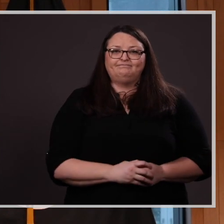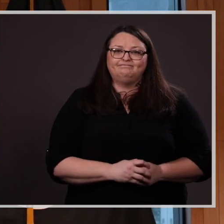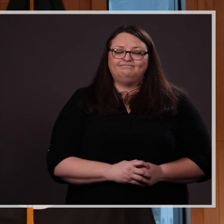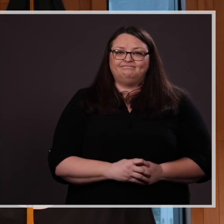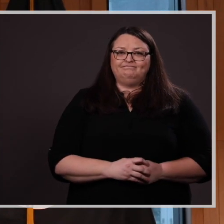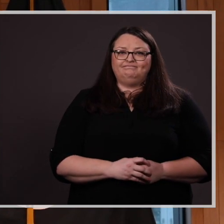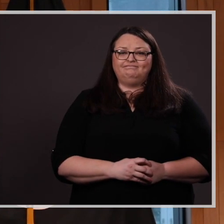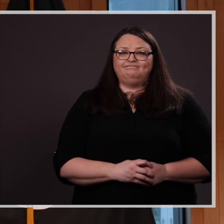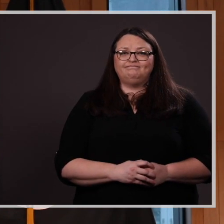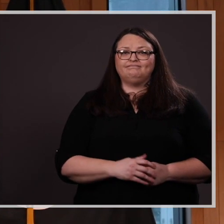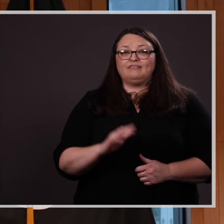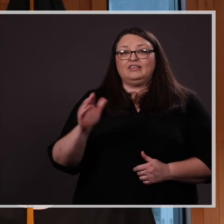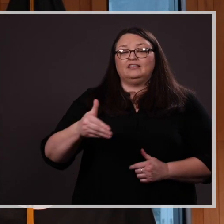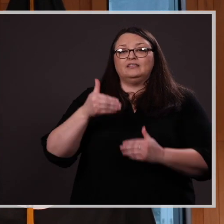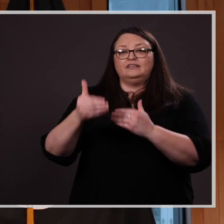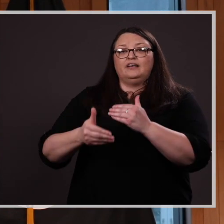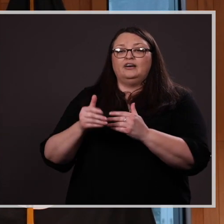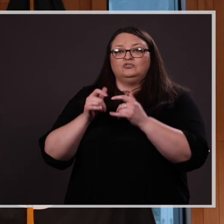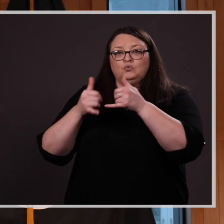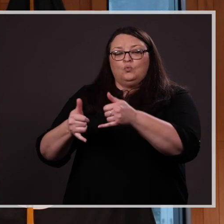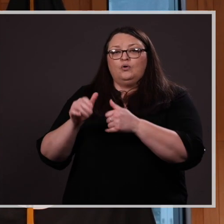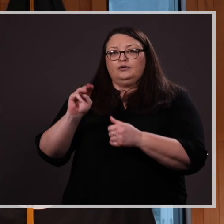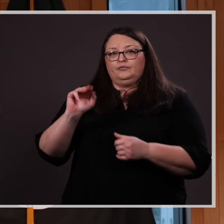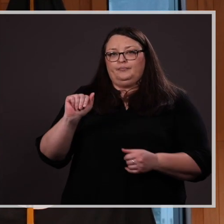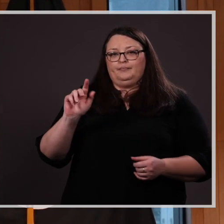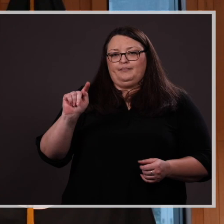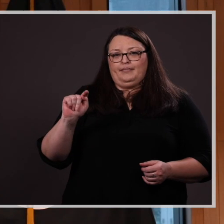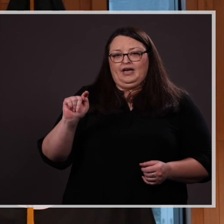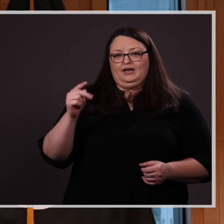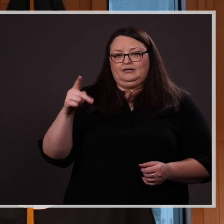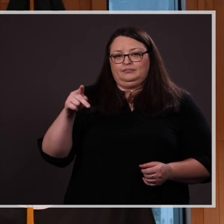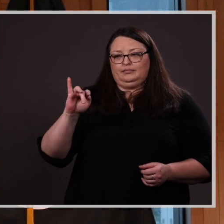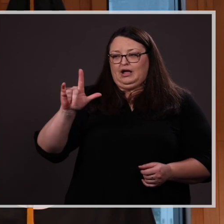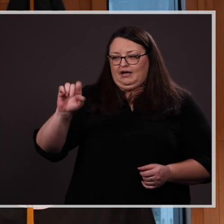Our next award goes to Matt Pile. Matt is a four-year letter winner for the